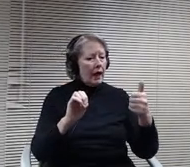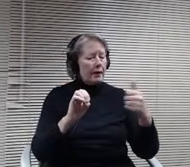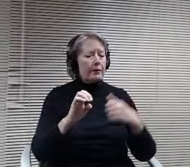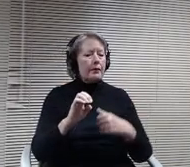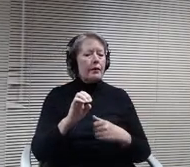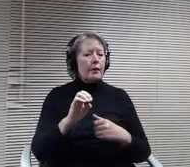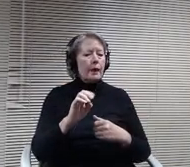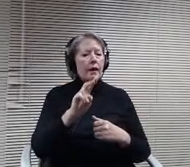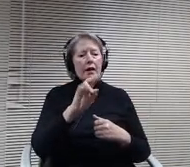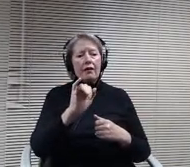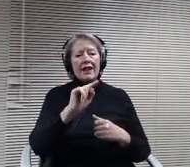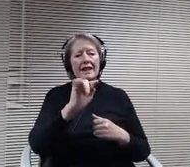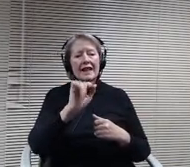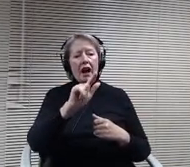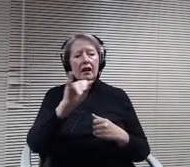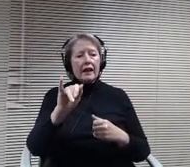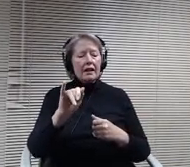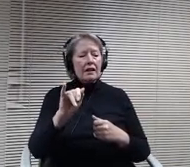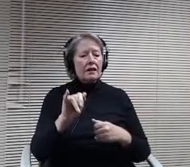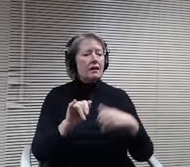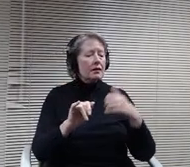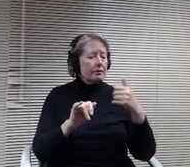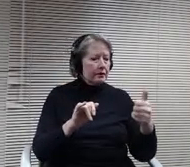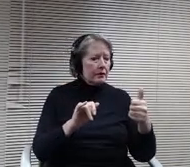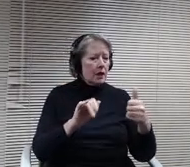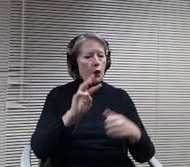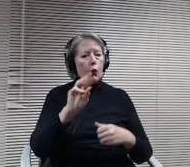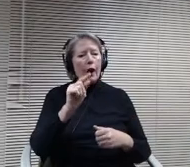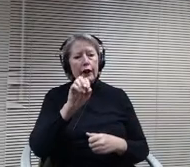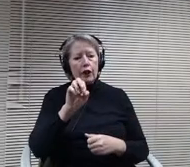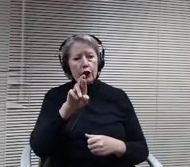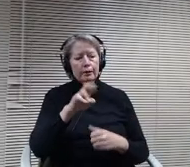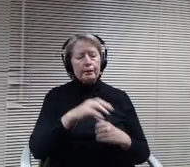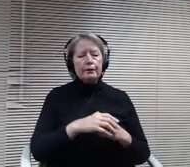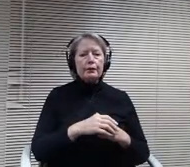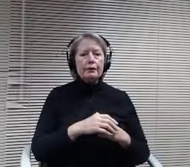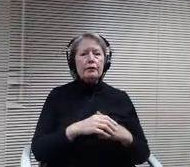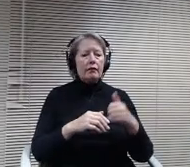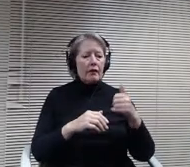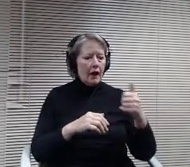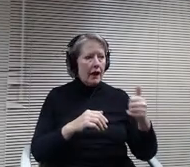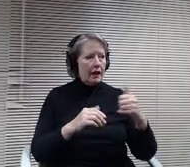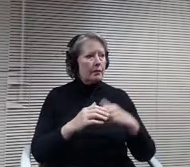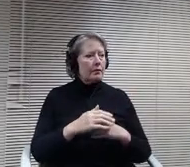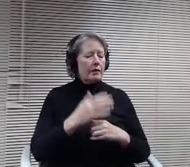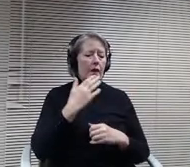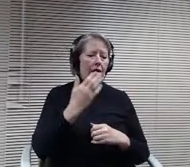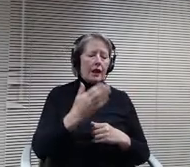Member Wagner. Hi, thank you with seven eyes. Motion carries.